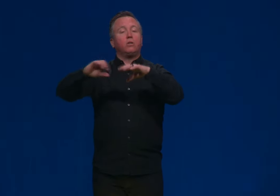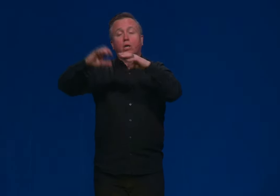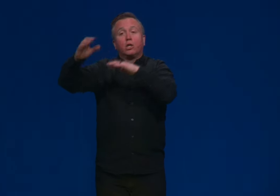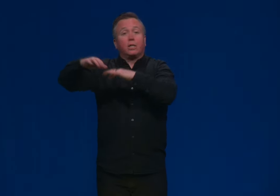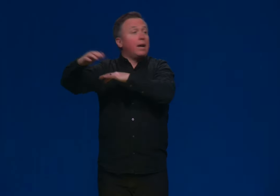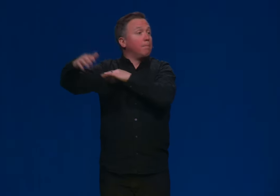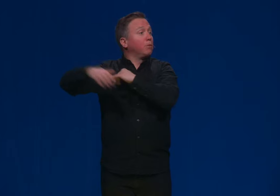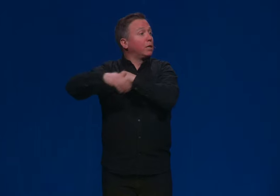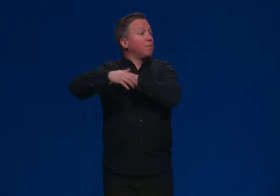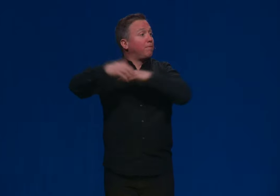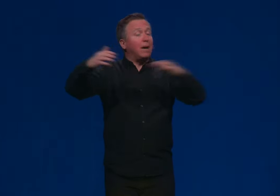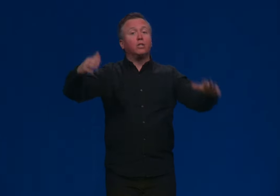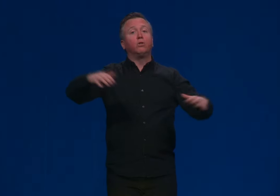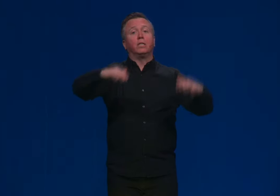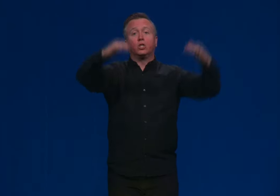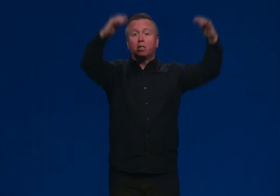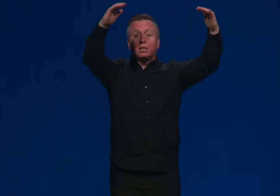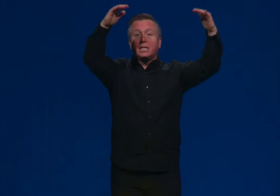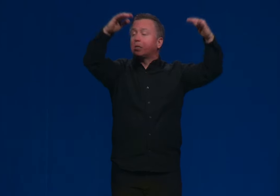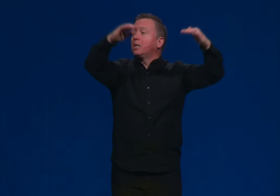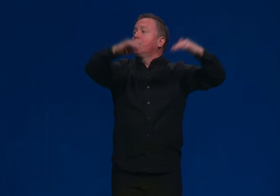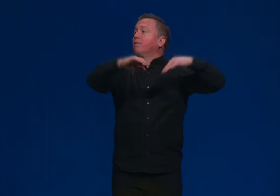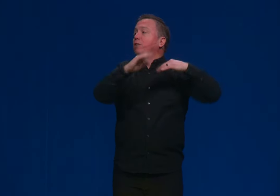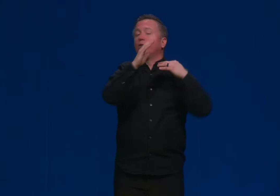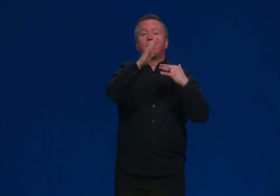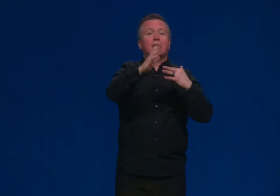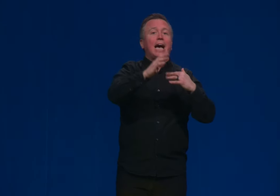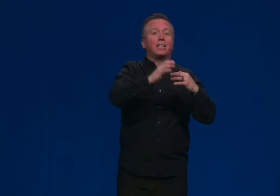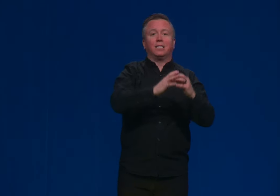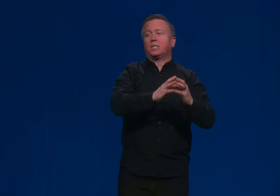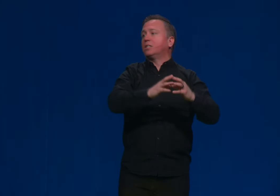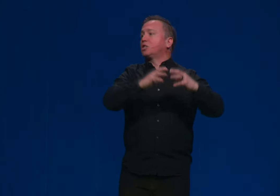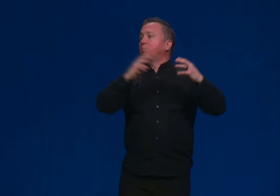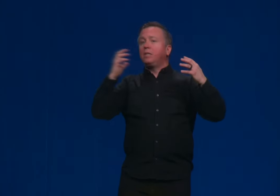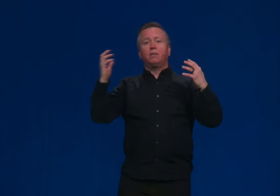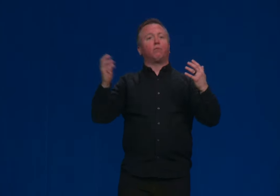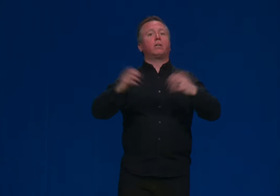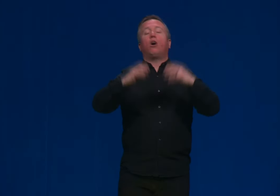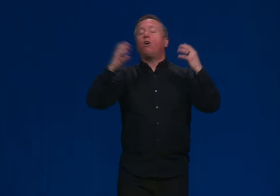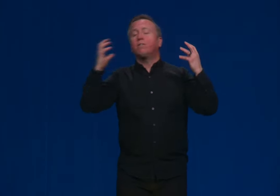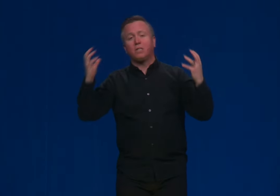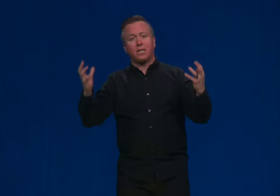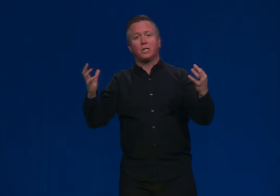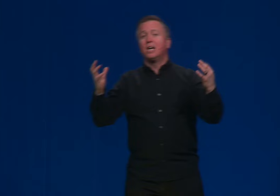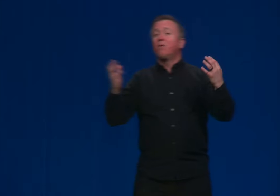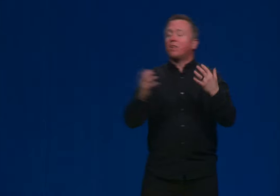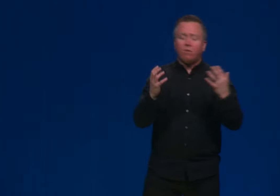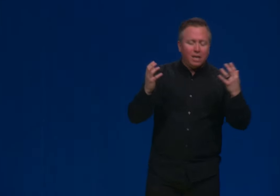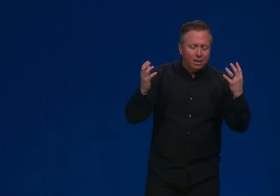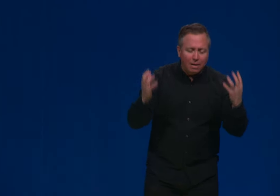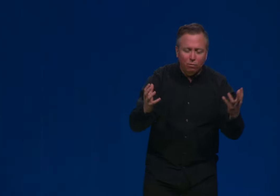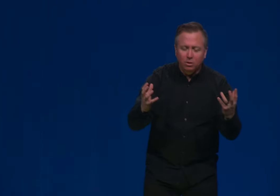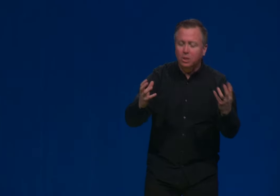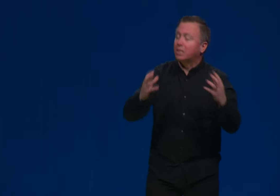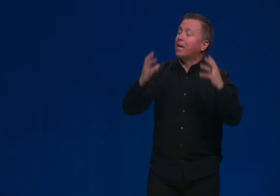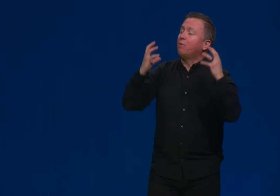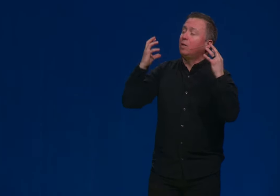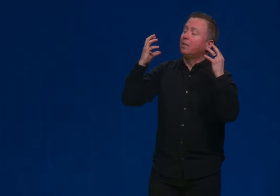You can look at that up, look up the fine tuning, just the list of the Earth's axis and the speed of all of these things. and the speed of rotation. All of these things. Without that, life wouldn't exist. And it would.